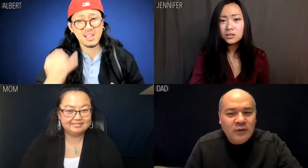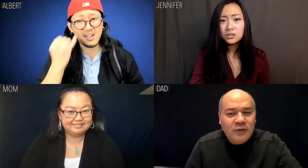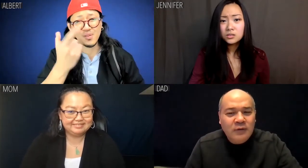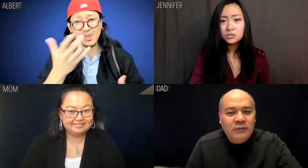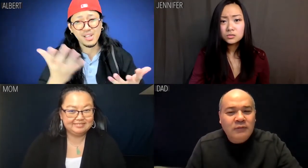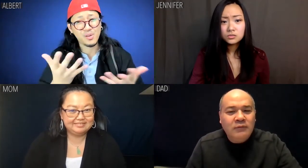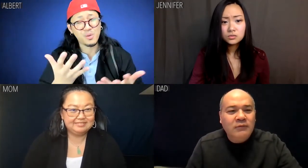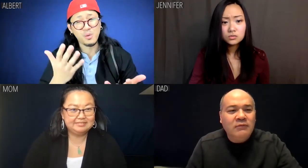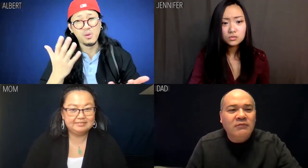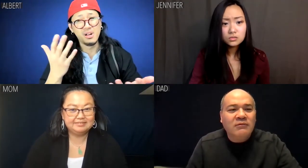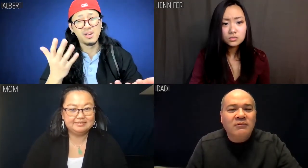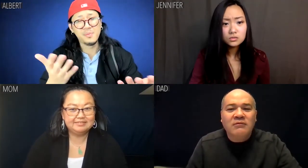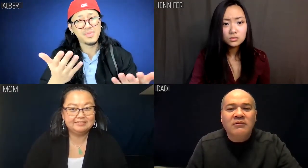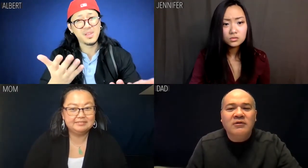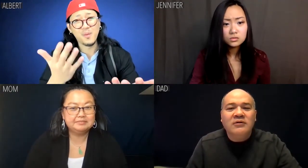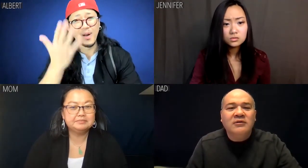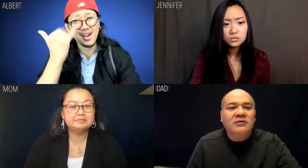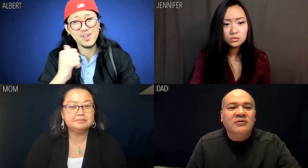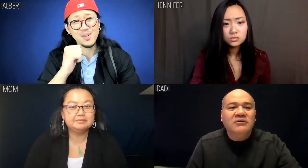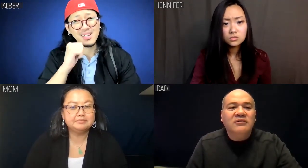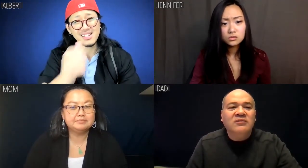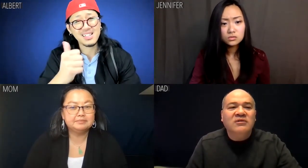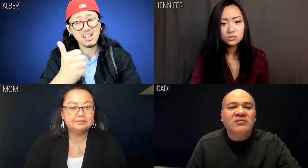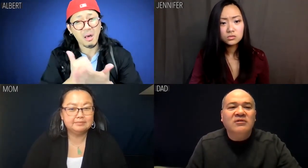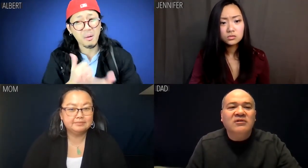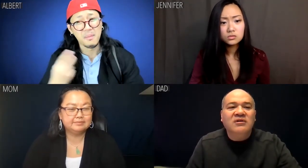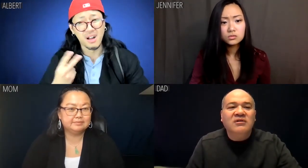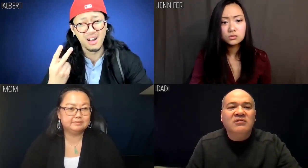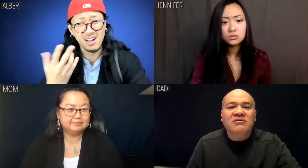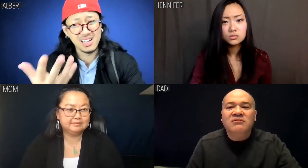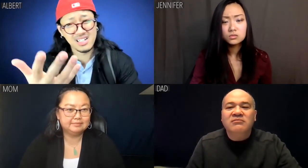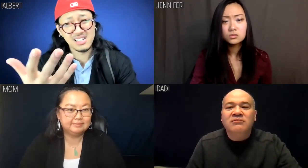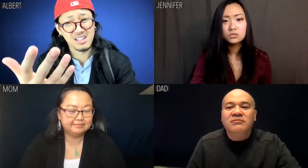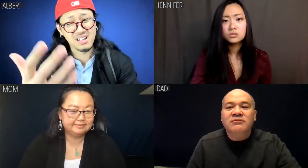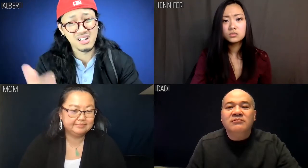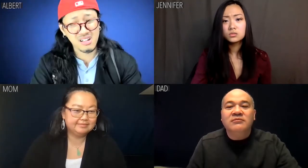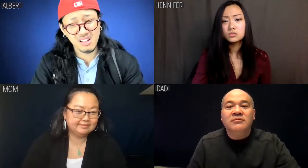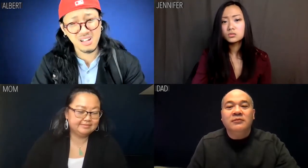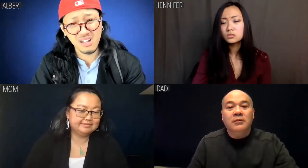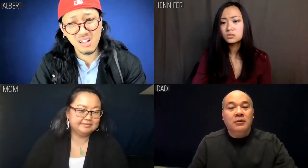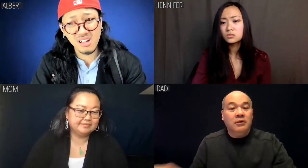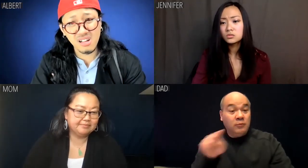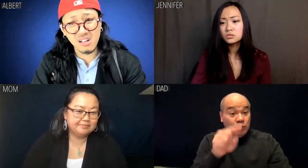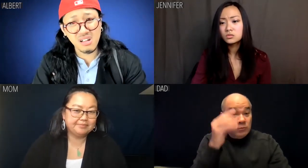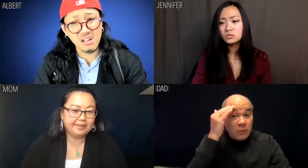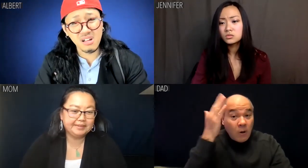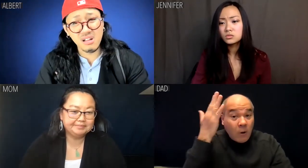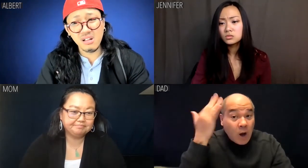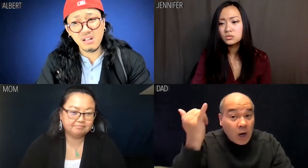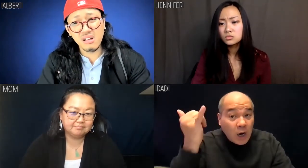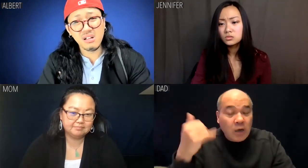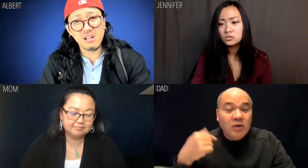Albert: If you're here, then why didn't you help us? Dad: You know why.